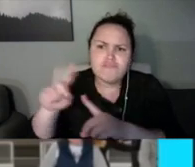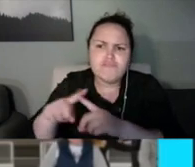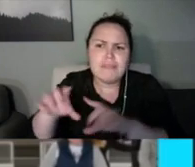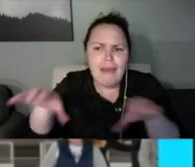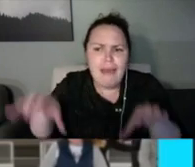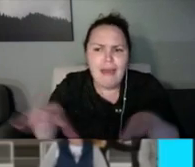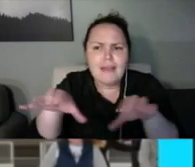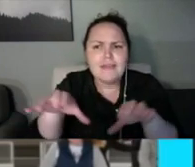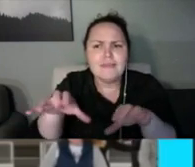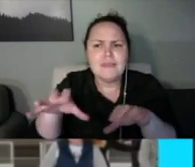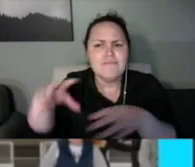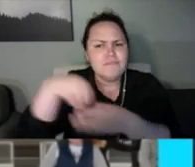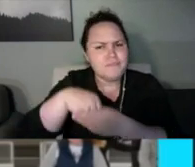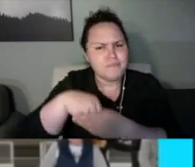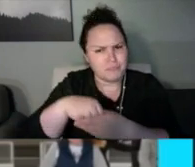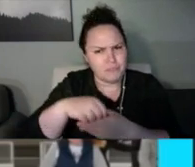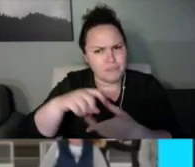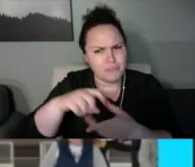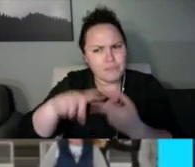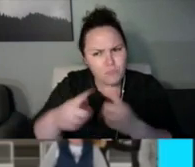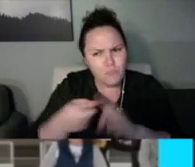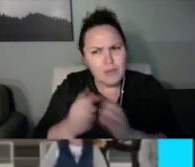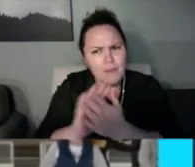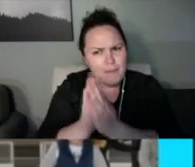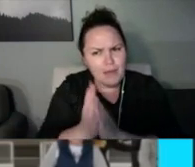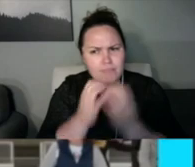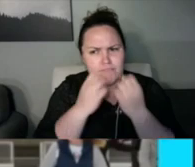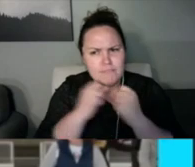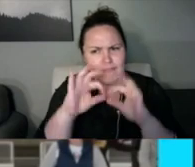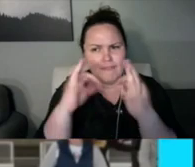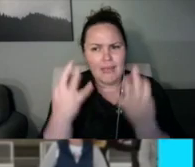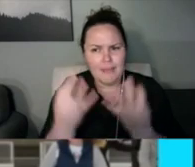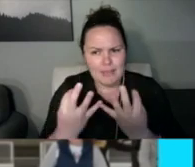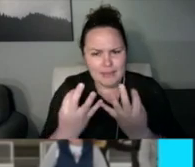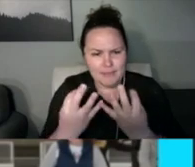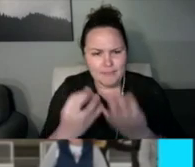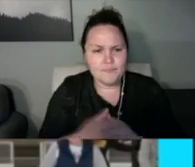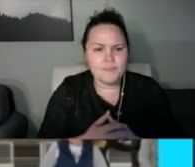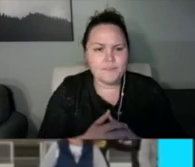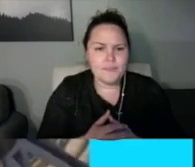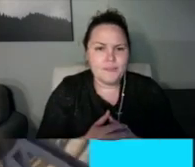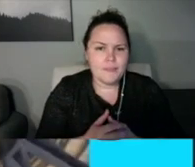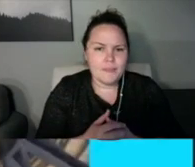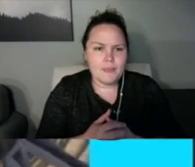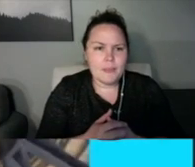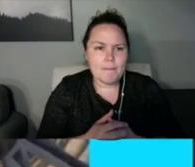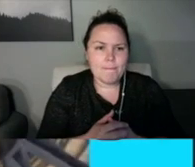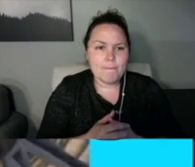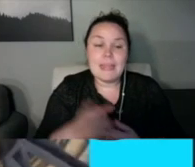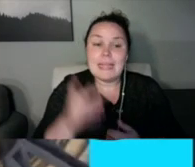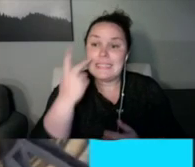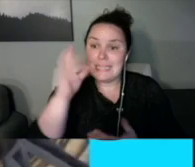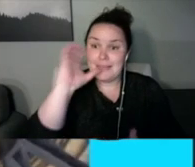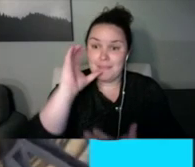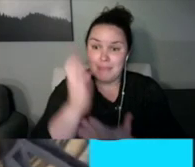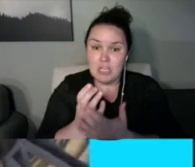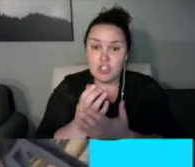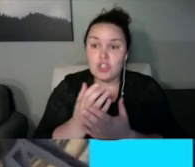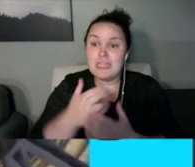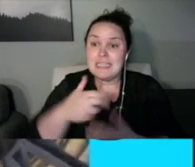speeds just weren t very fast. And the only tractor I had around here was